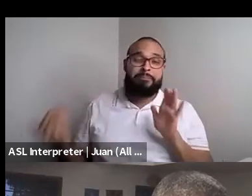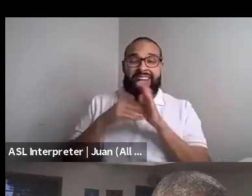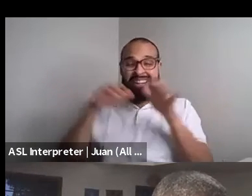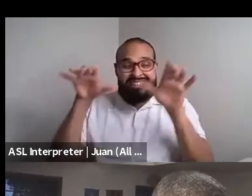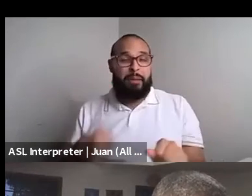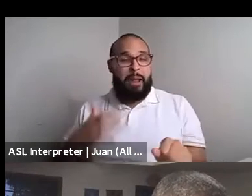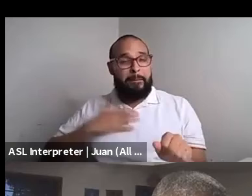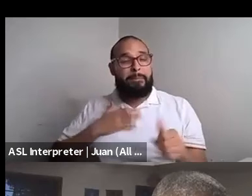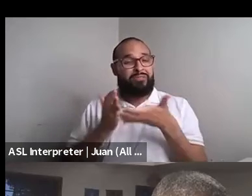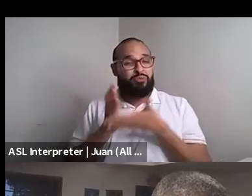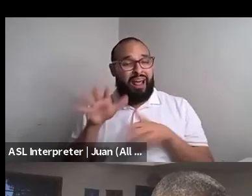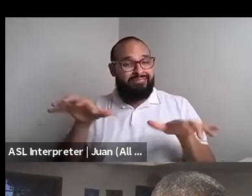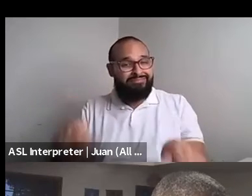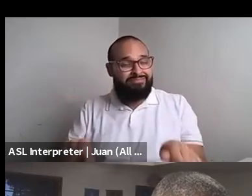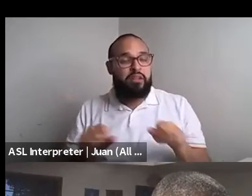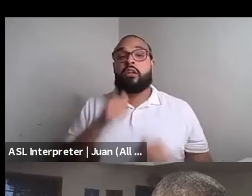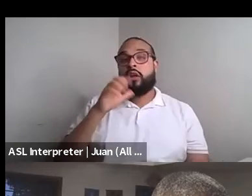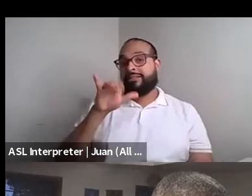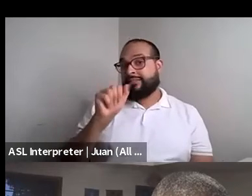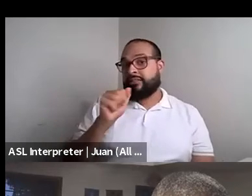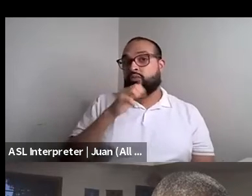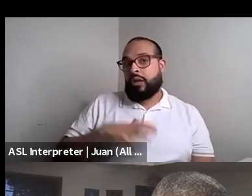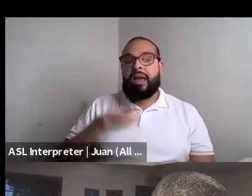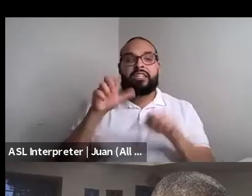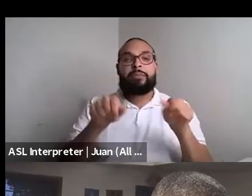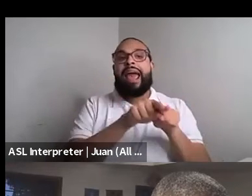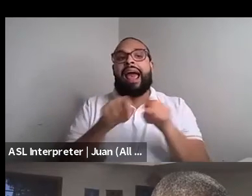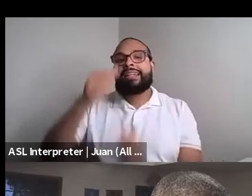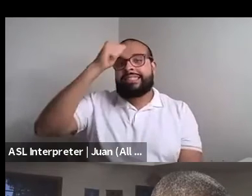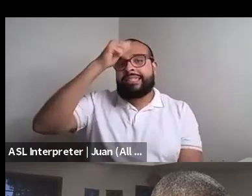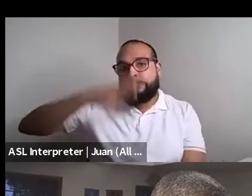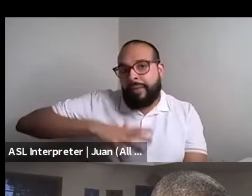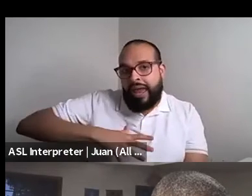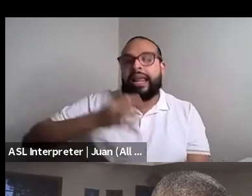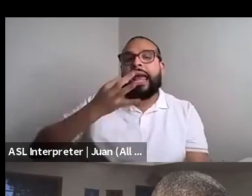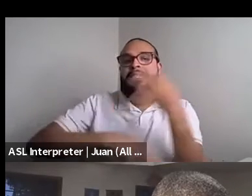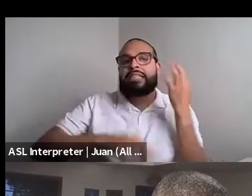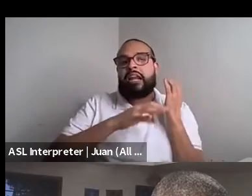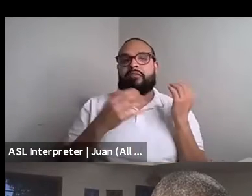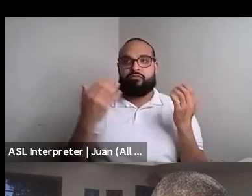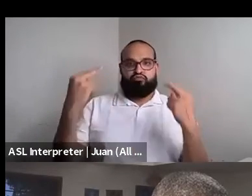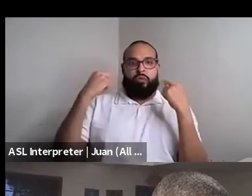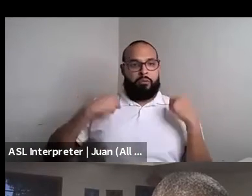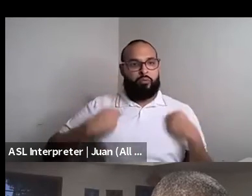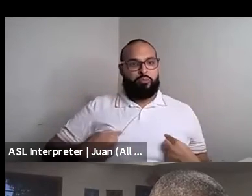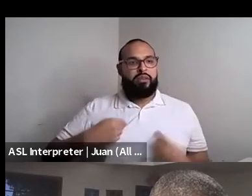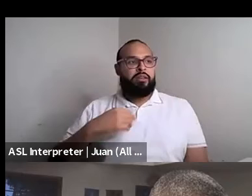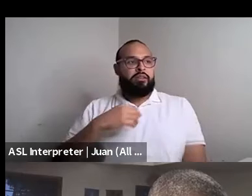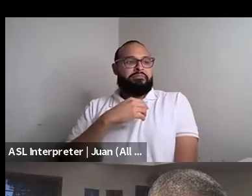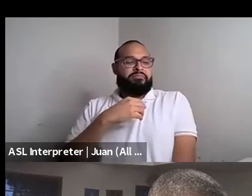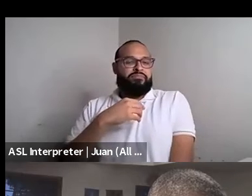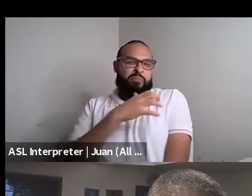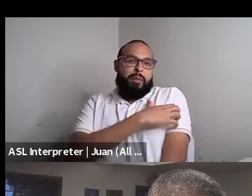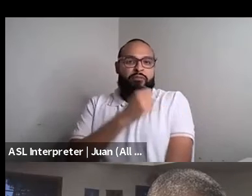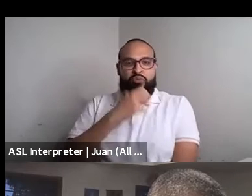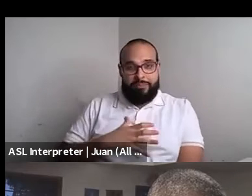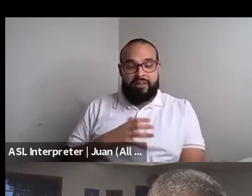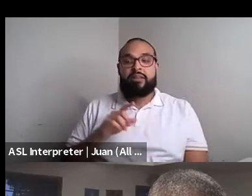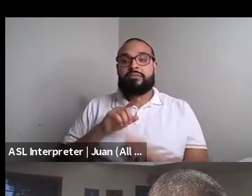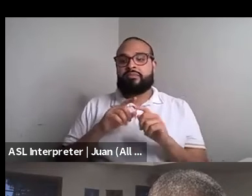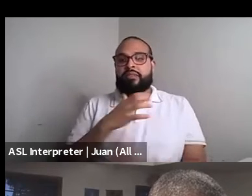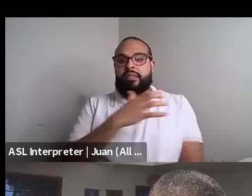Kokumo: Nonsense. Women are taking place as men as opposed to powerful women and also what I would do in that place was I will talk about sexual assault.